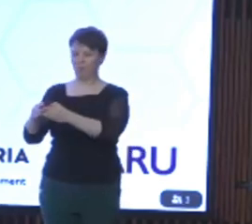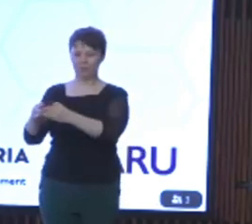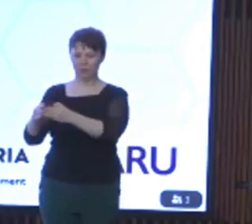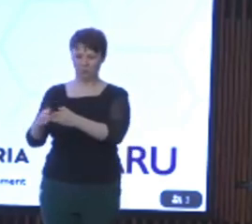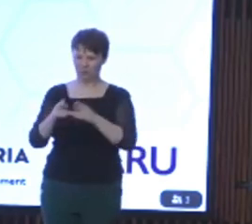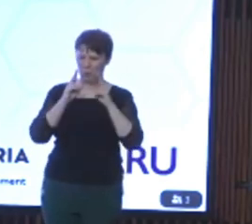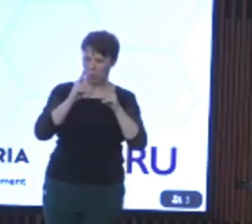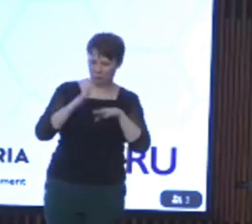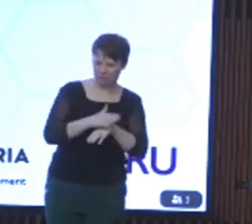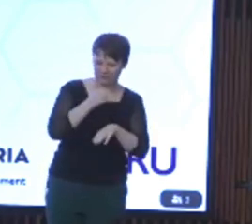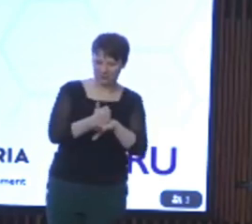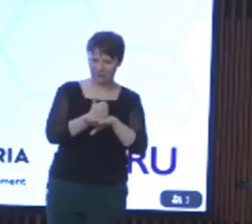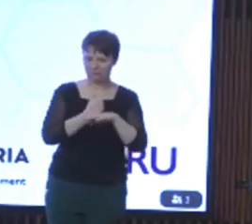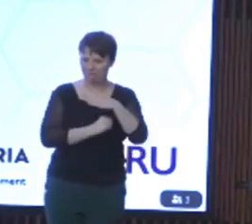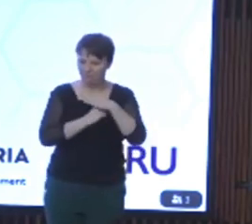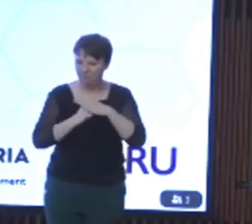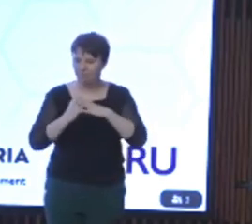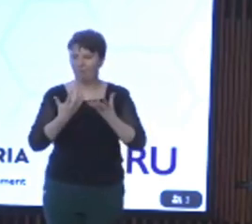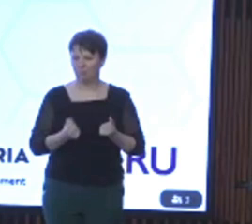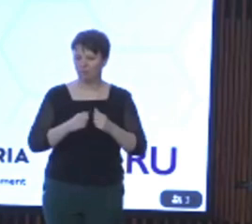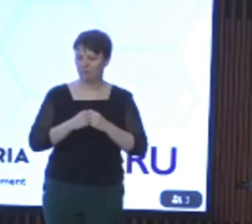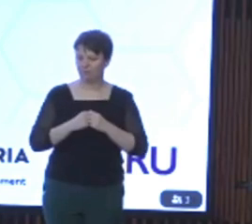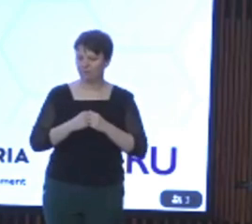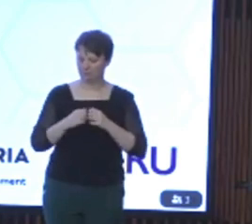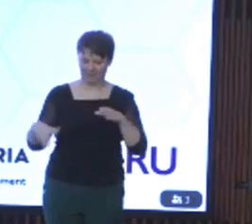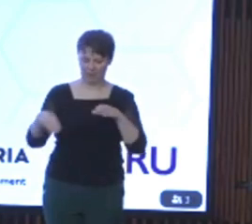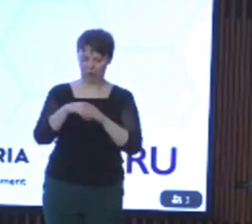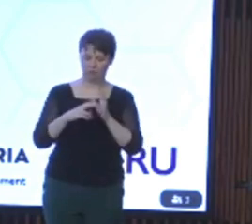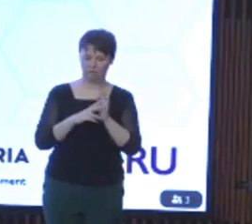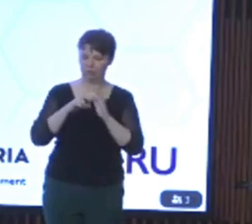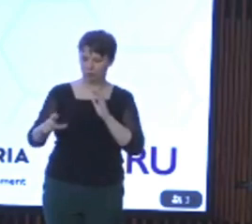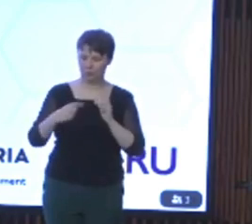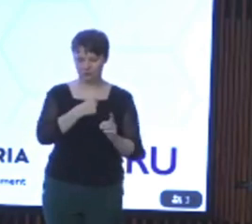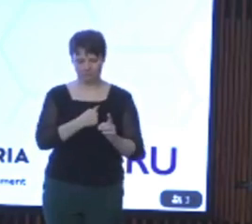Inclusion Victoria outlines our continued commitment to a more inclusive Victoria and